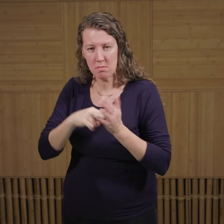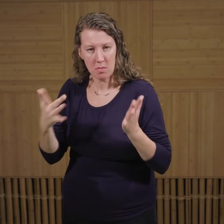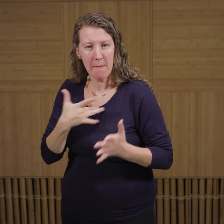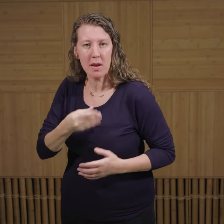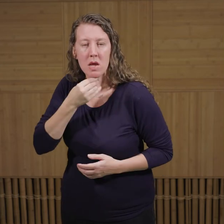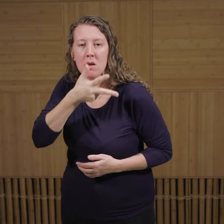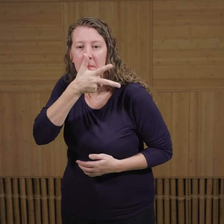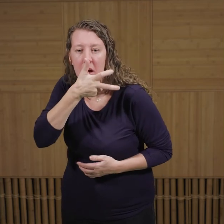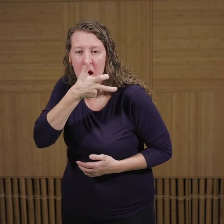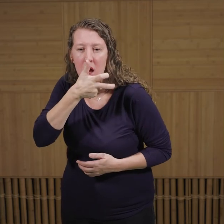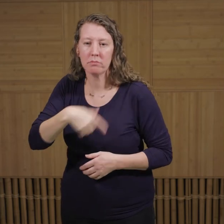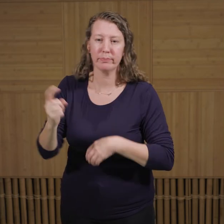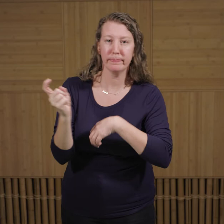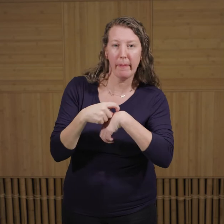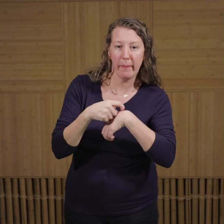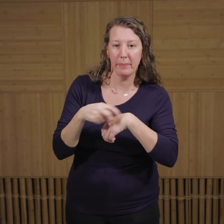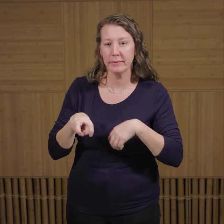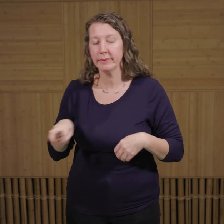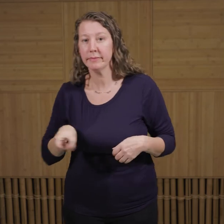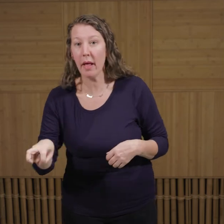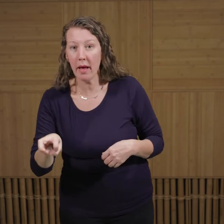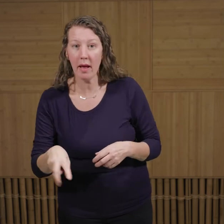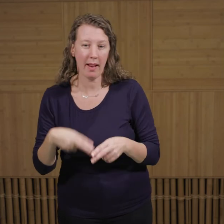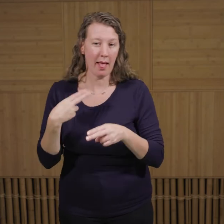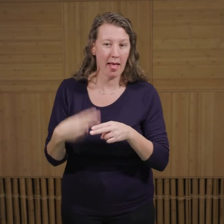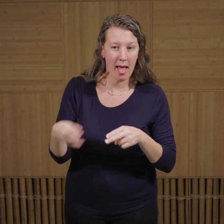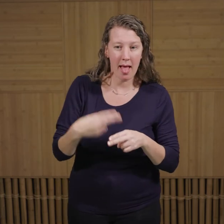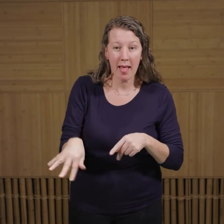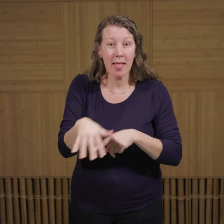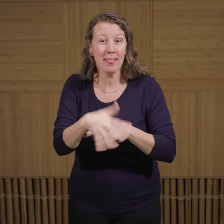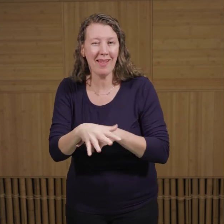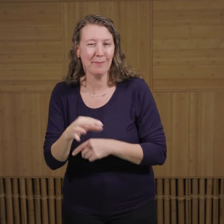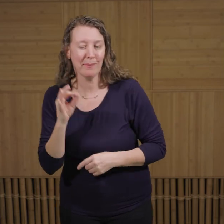They also eat spiders, scorpions, snakes, eggs, leaves and occasionally fruit.